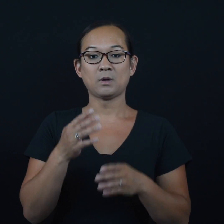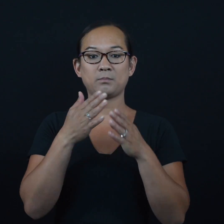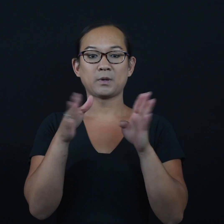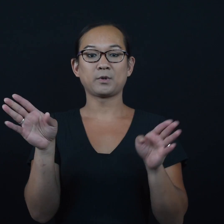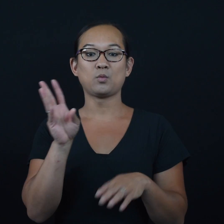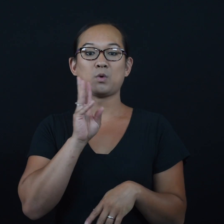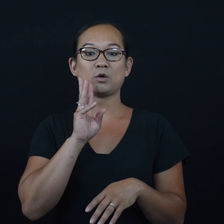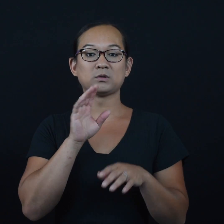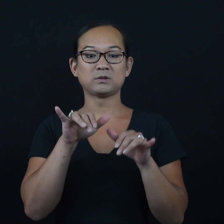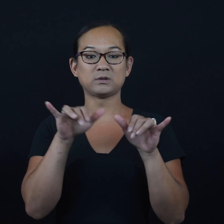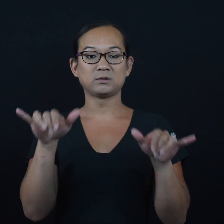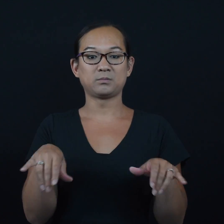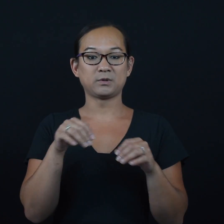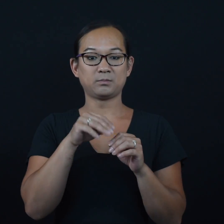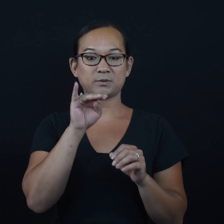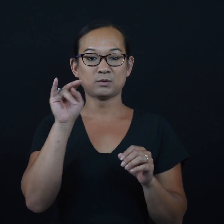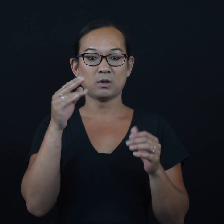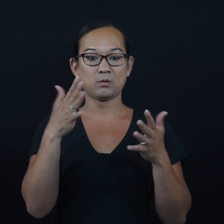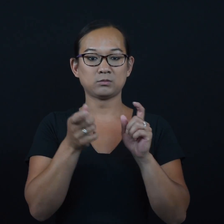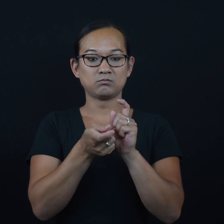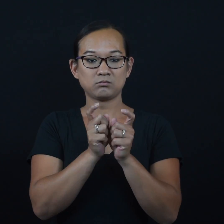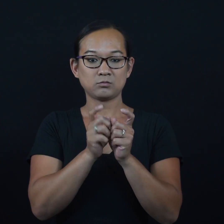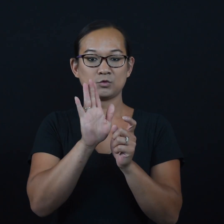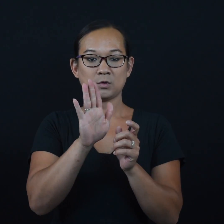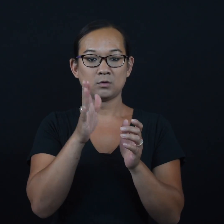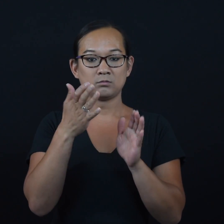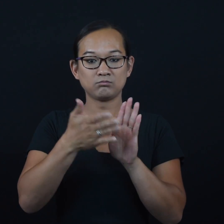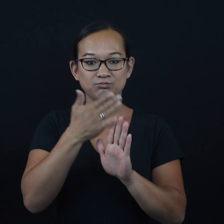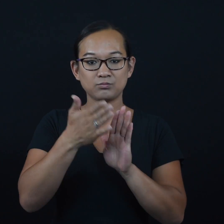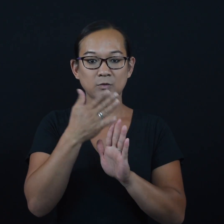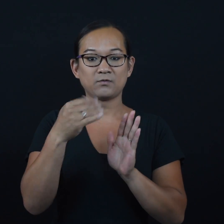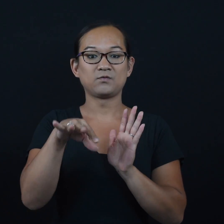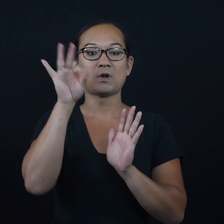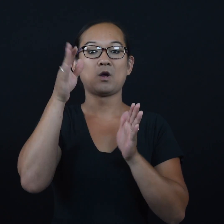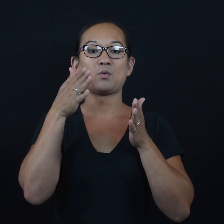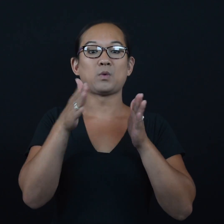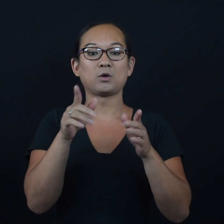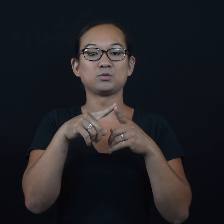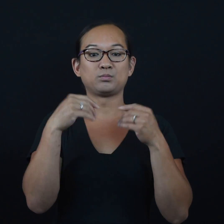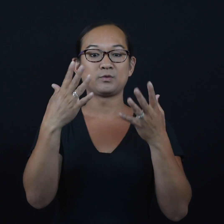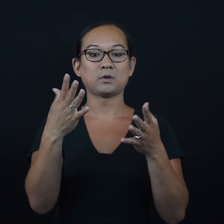The public water systems in Minnesota adjusted their operations and found ways to provide